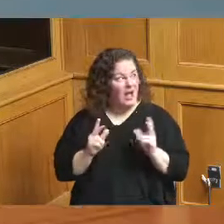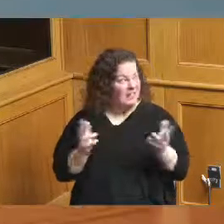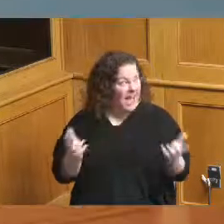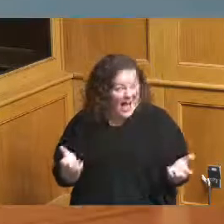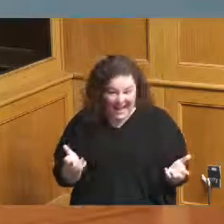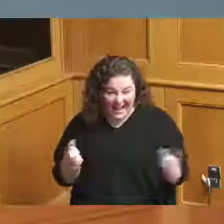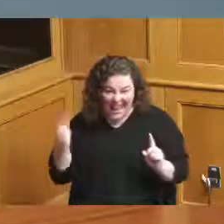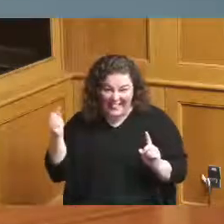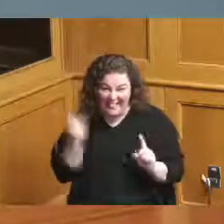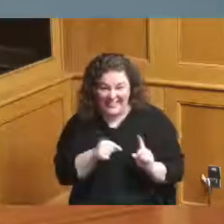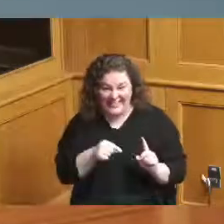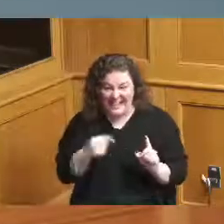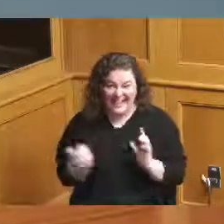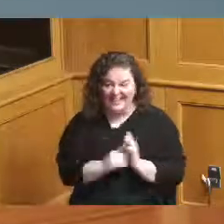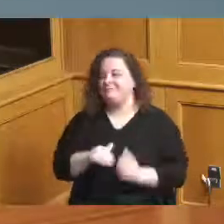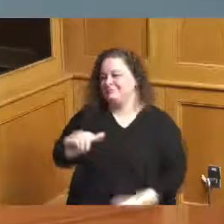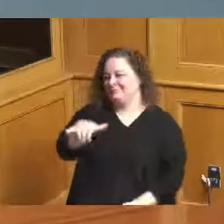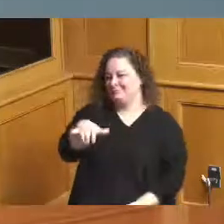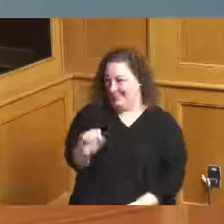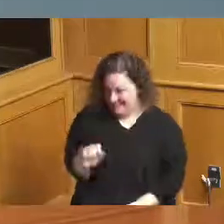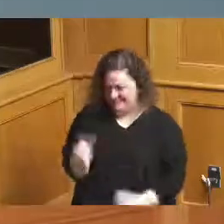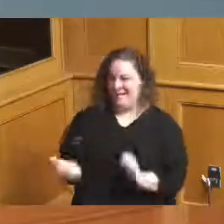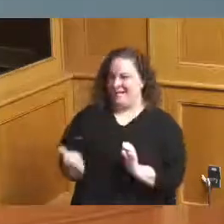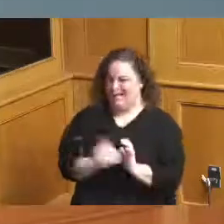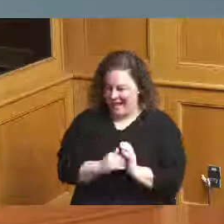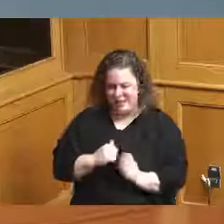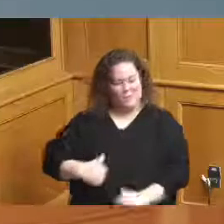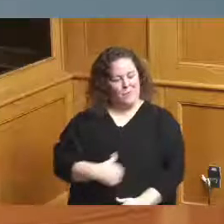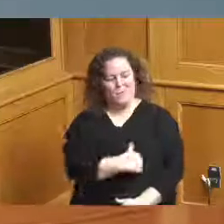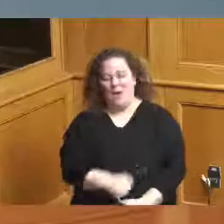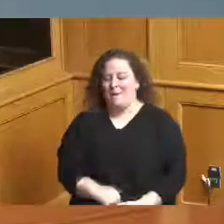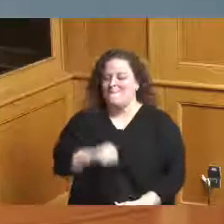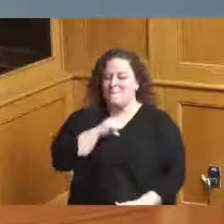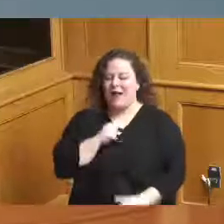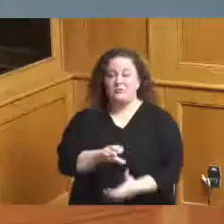that again and we're proud to do it congratulations to the Cincinnati Bengals